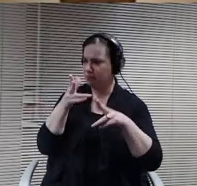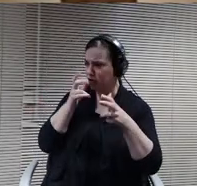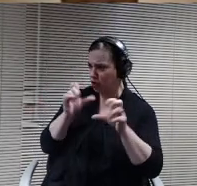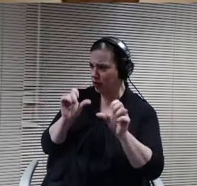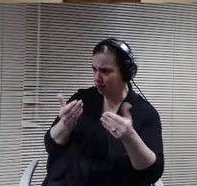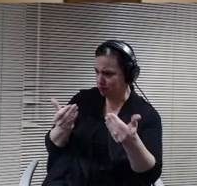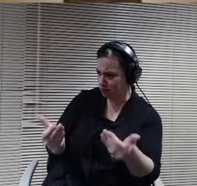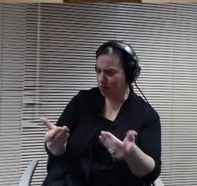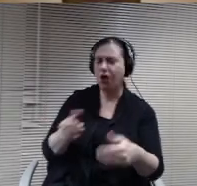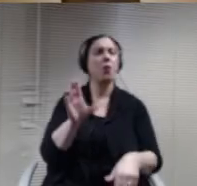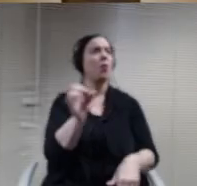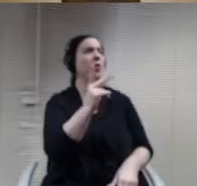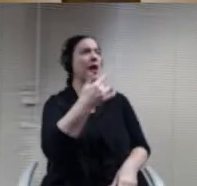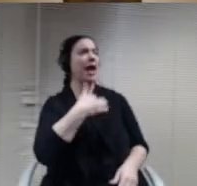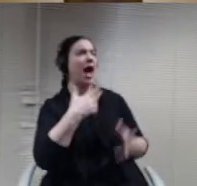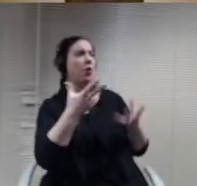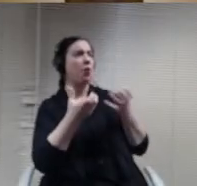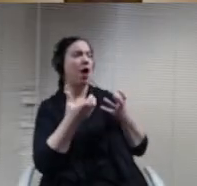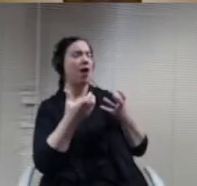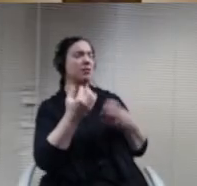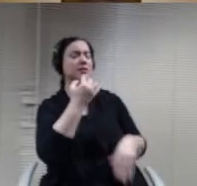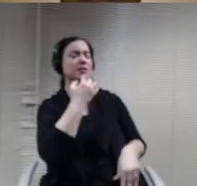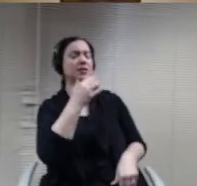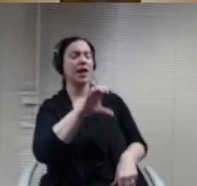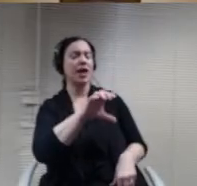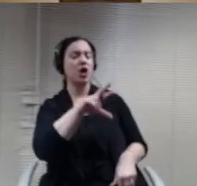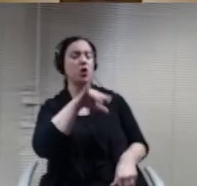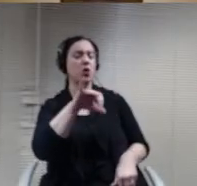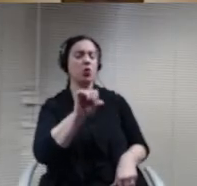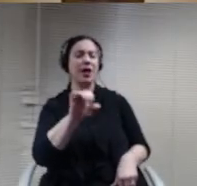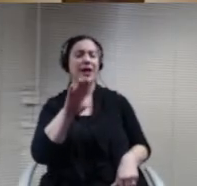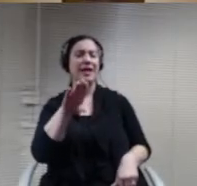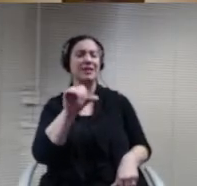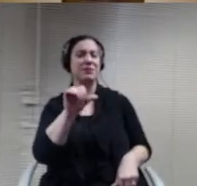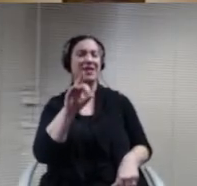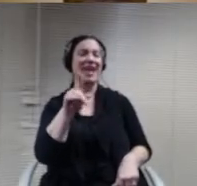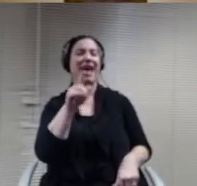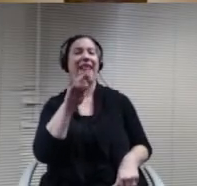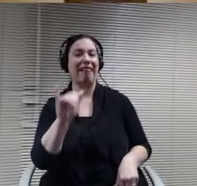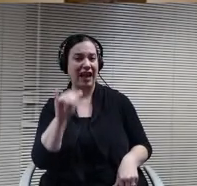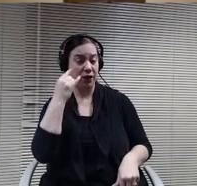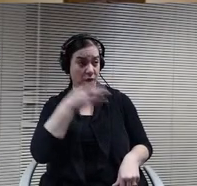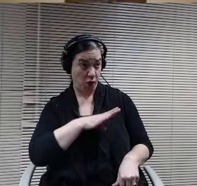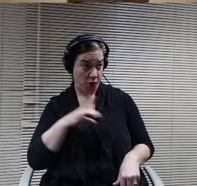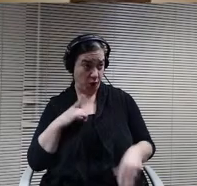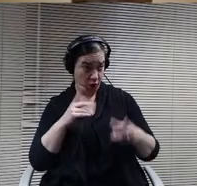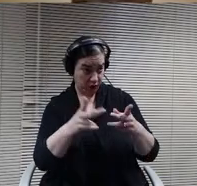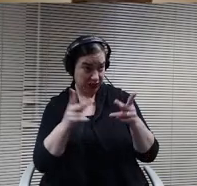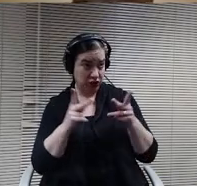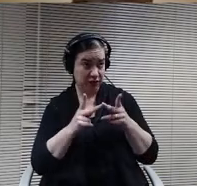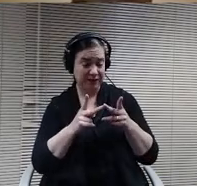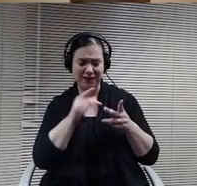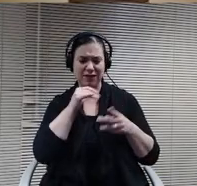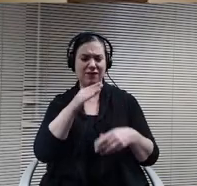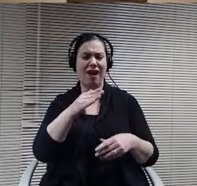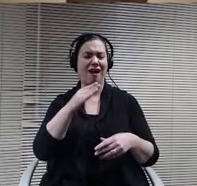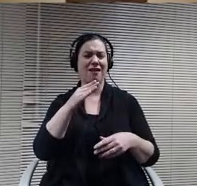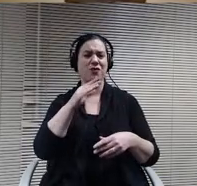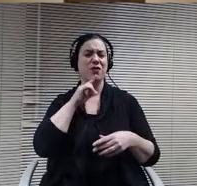Christmas tally for the board chair position so I haven't had a chance to get to know Chris for quite a few years and then